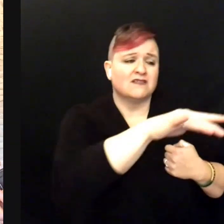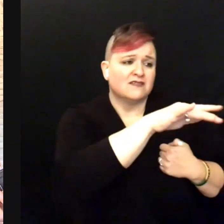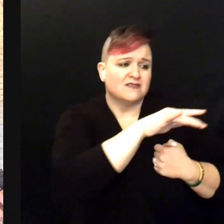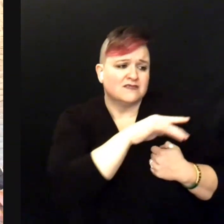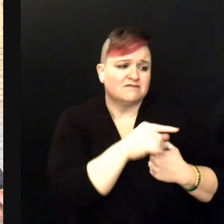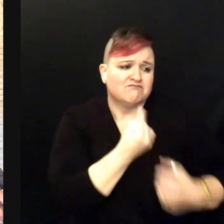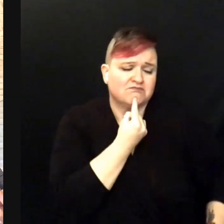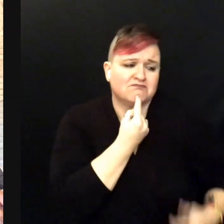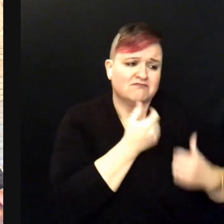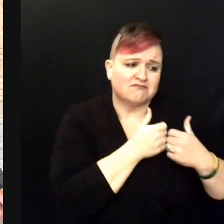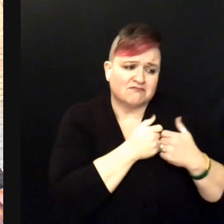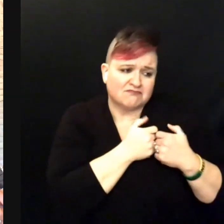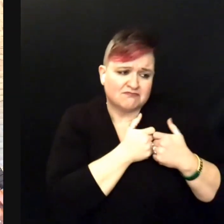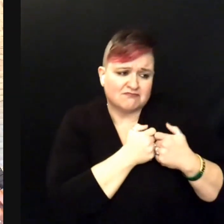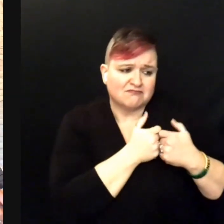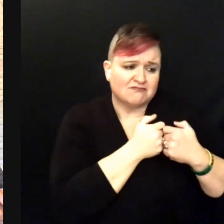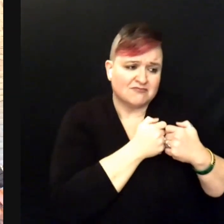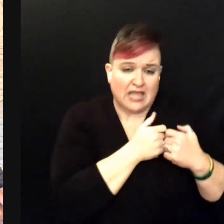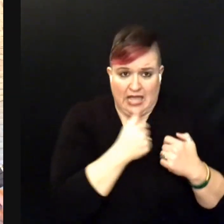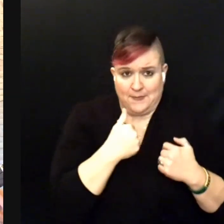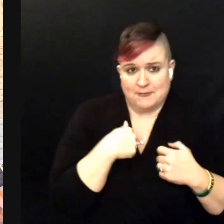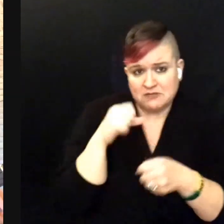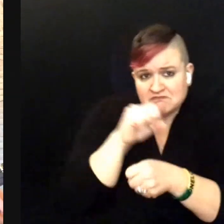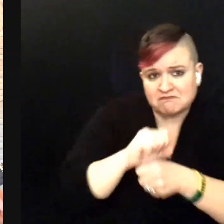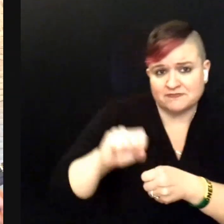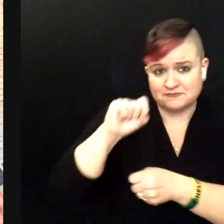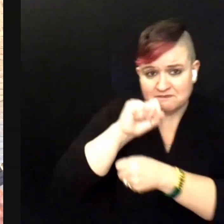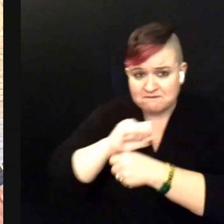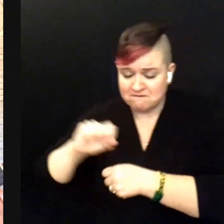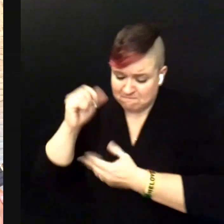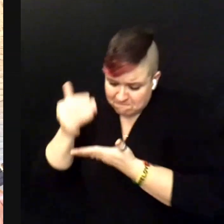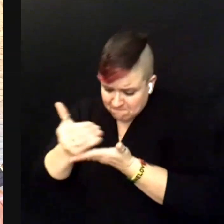Saving nickels, saving dimes